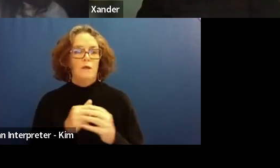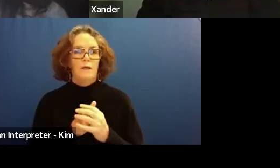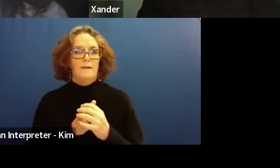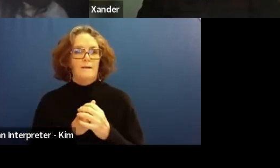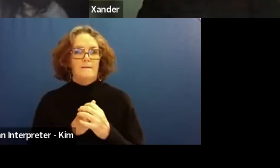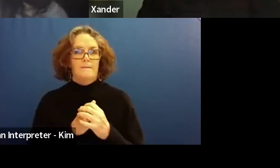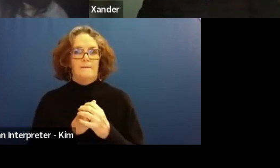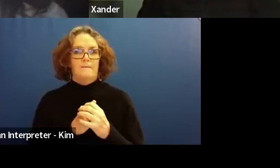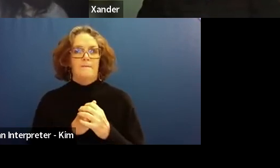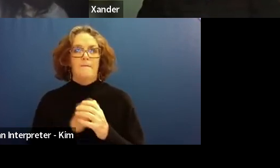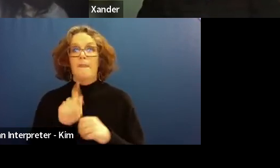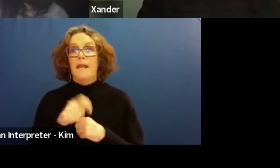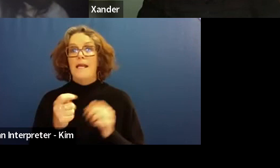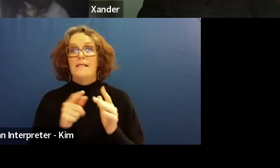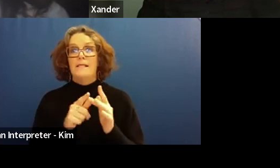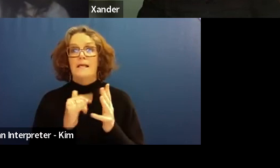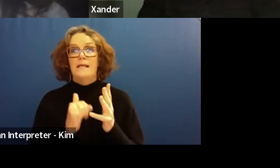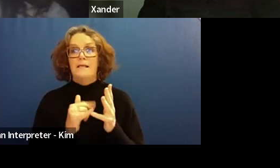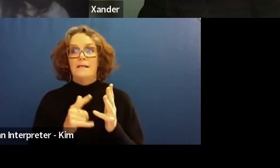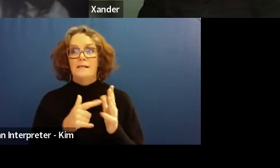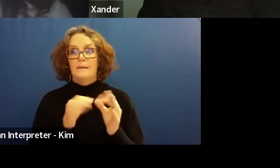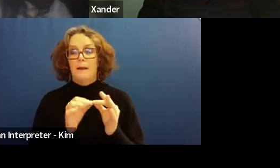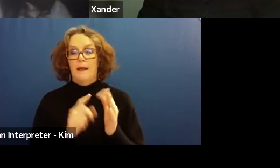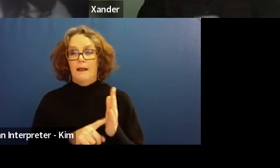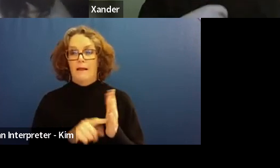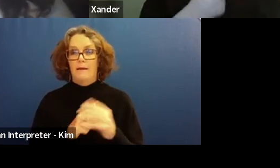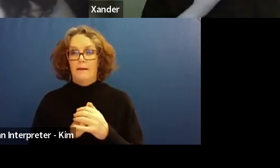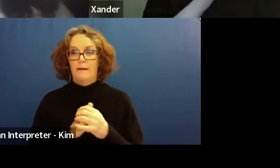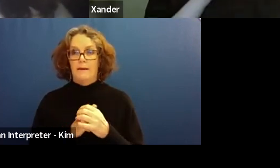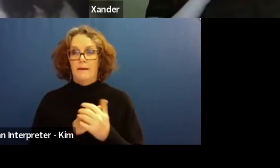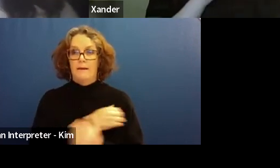Isabel. Can I throw to you and adjustments, in support.